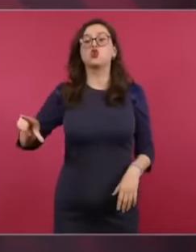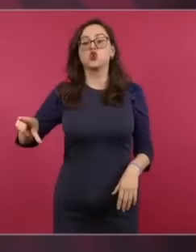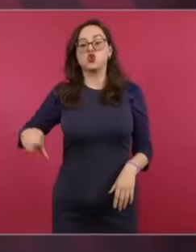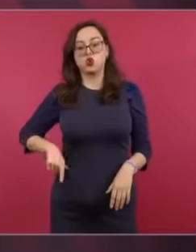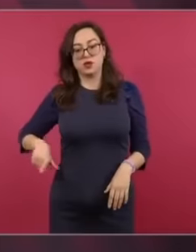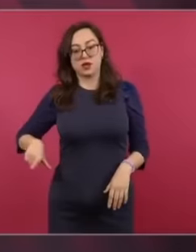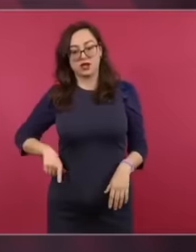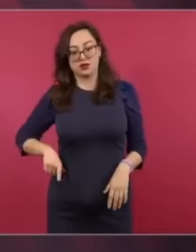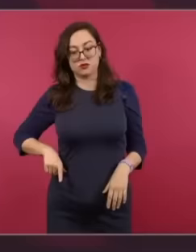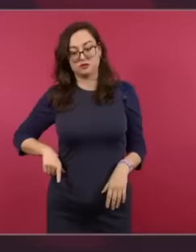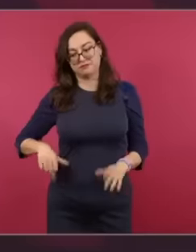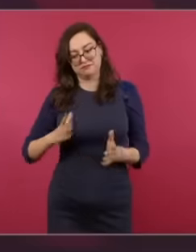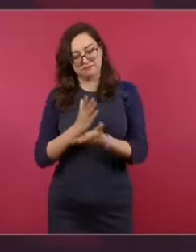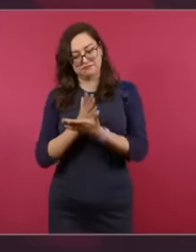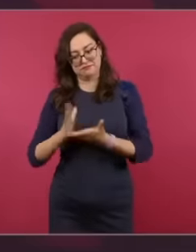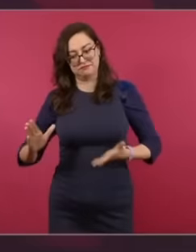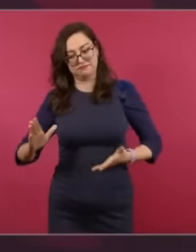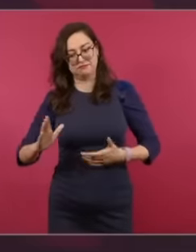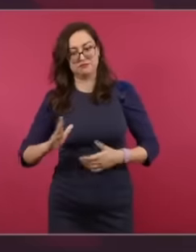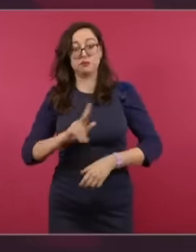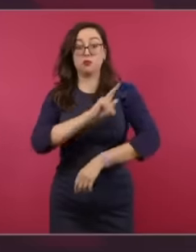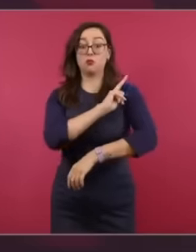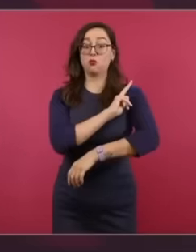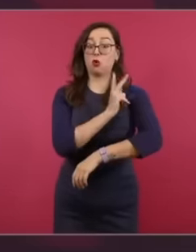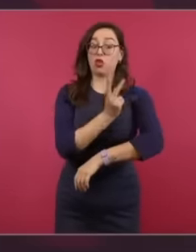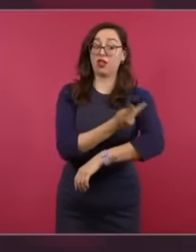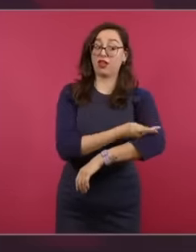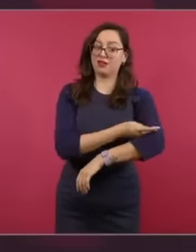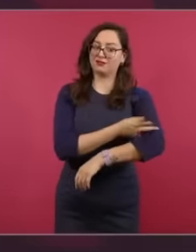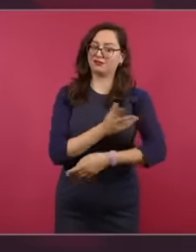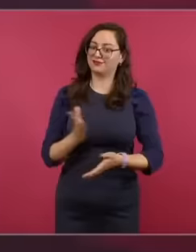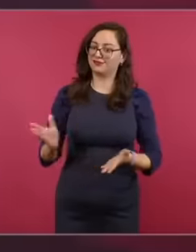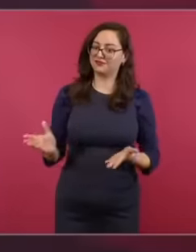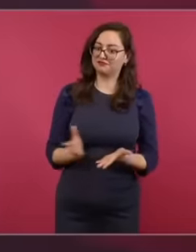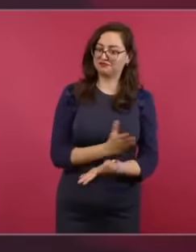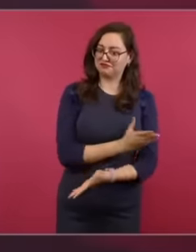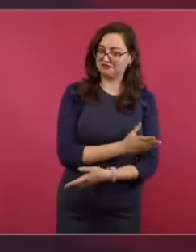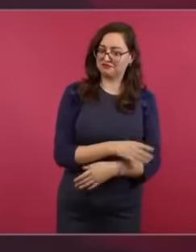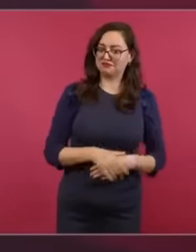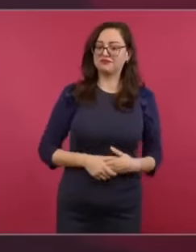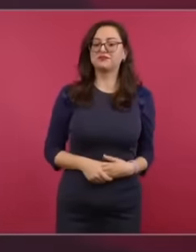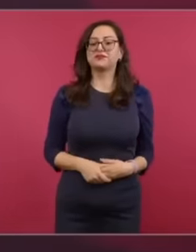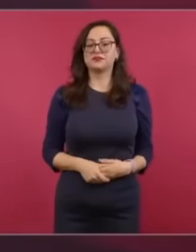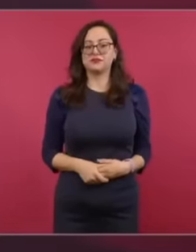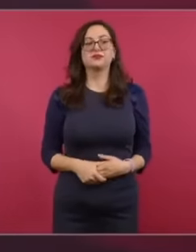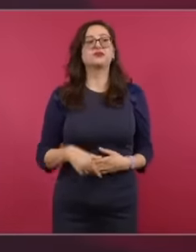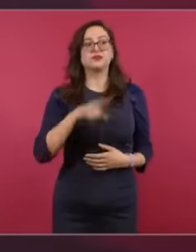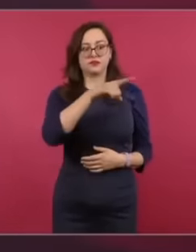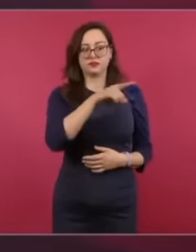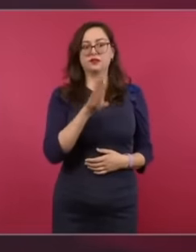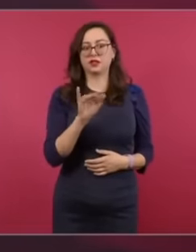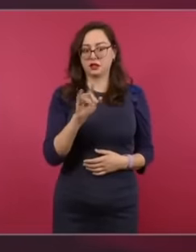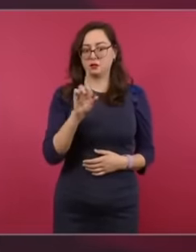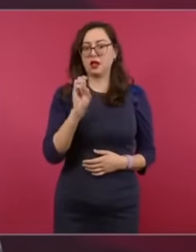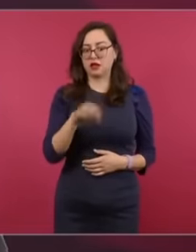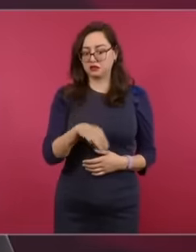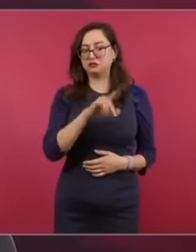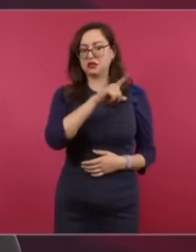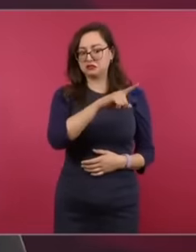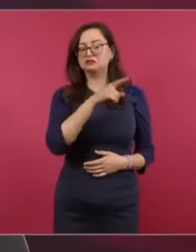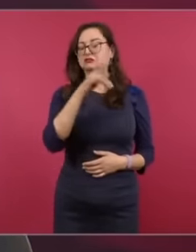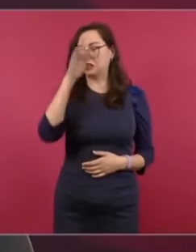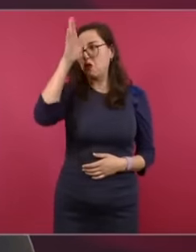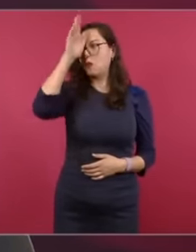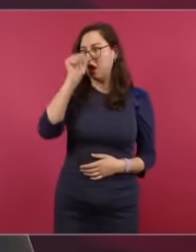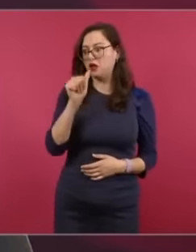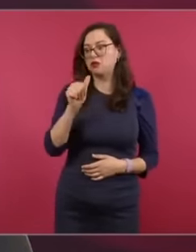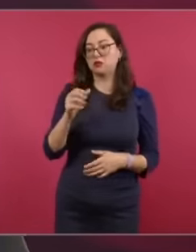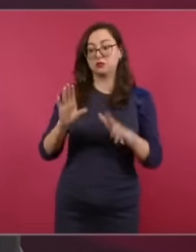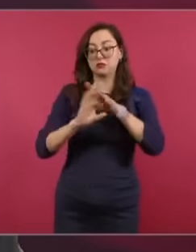power. So he agrees that we must address the causes of migration more than